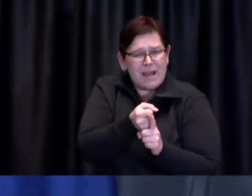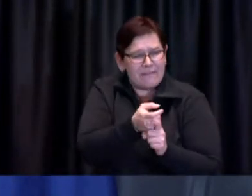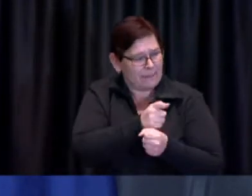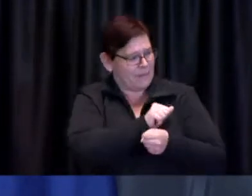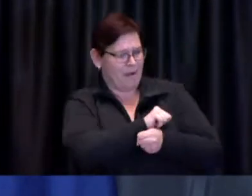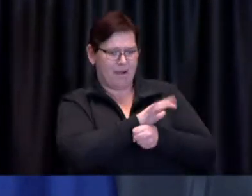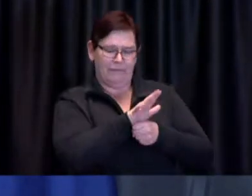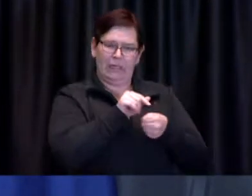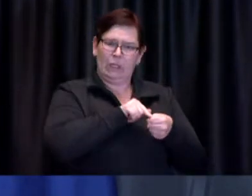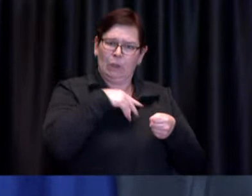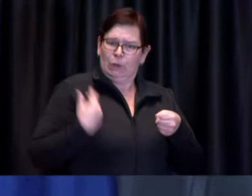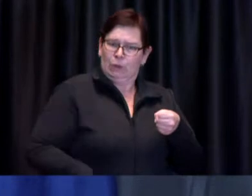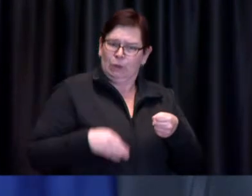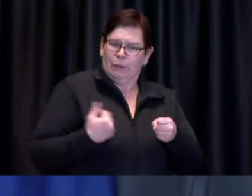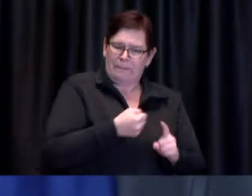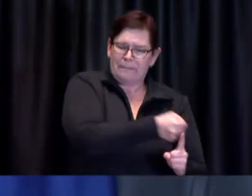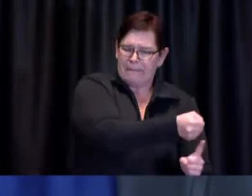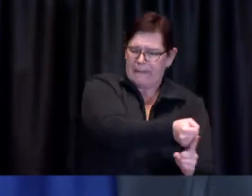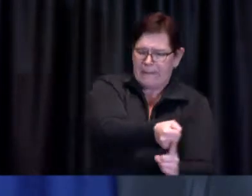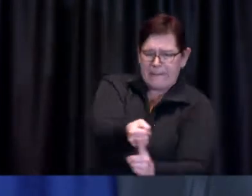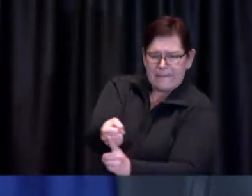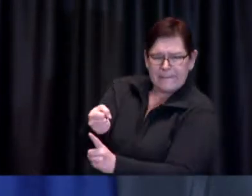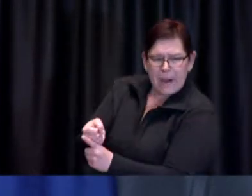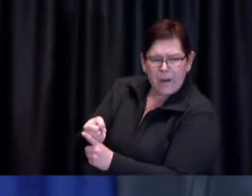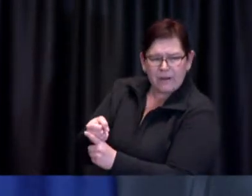Each of the 14 engagement teams have a lead agency